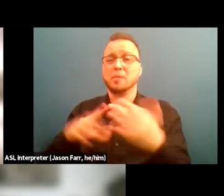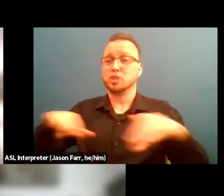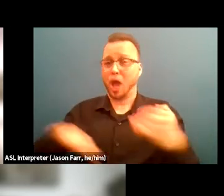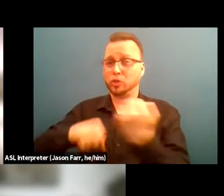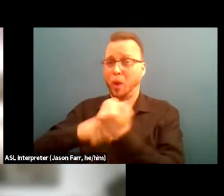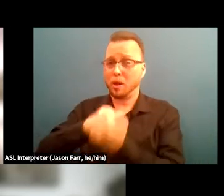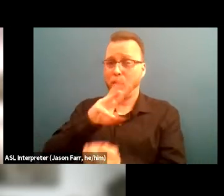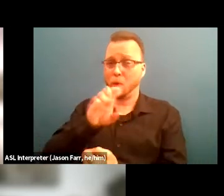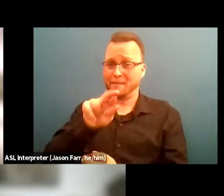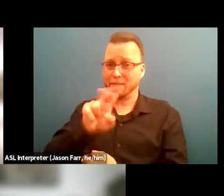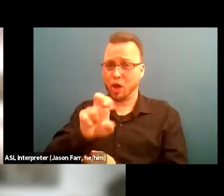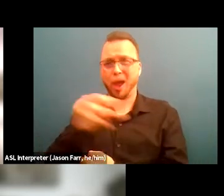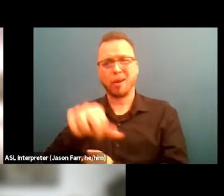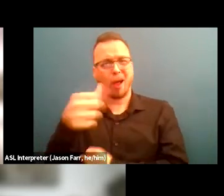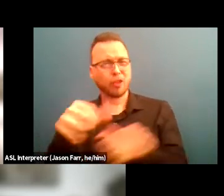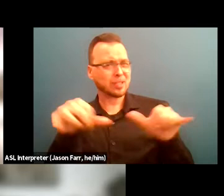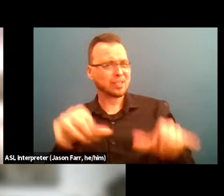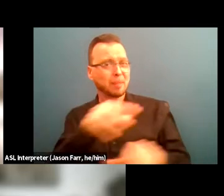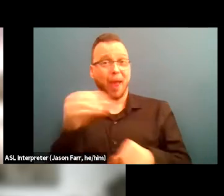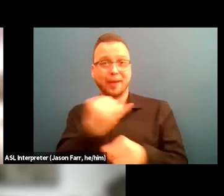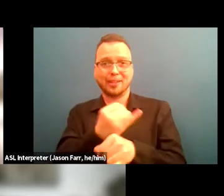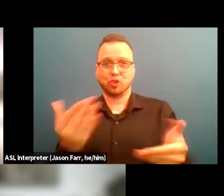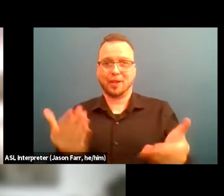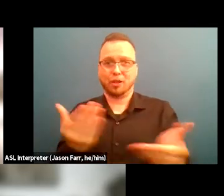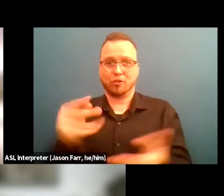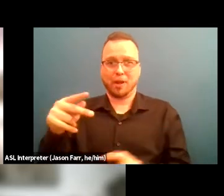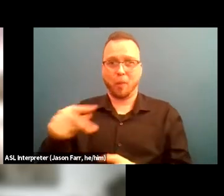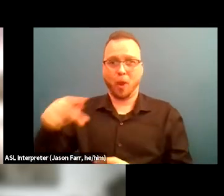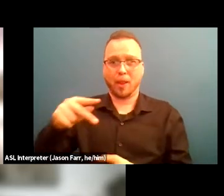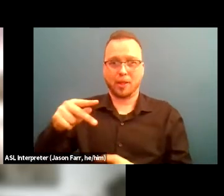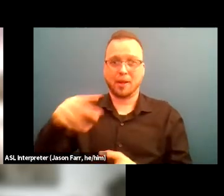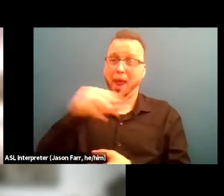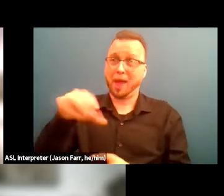and other systems and institutions here in Portland and Oregon.